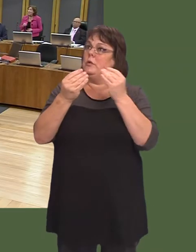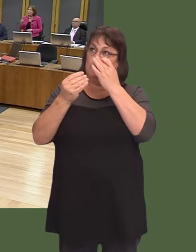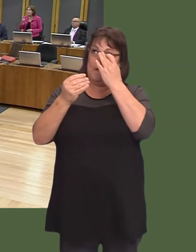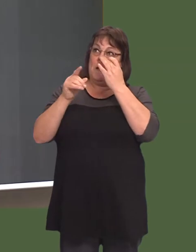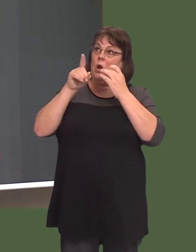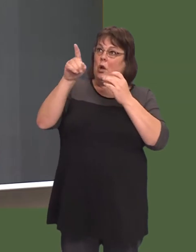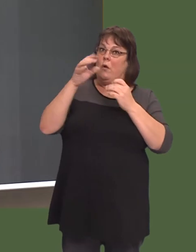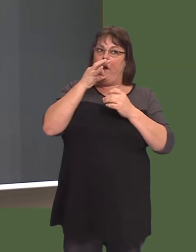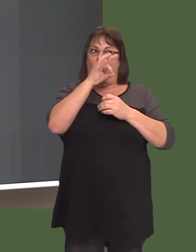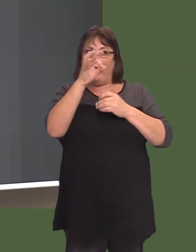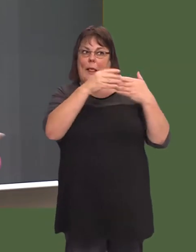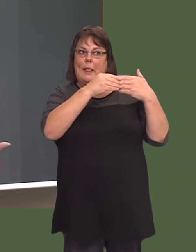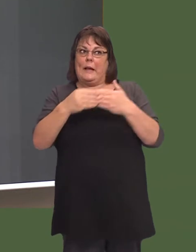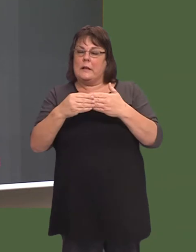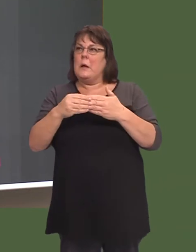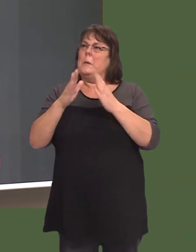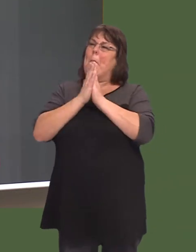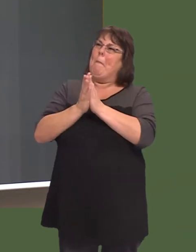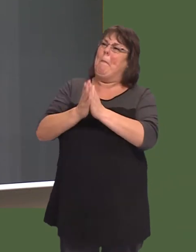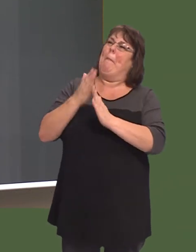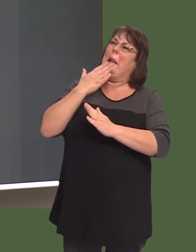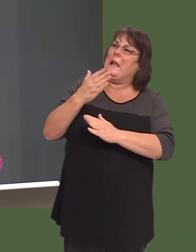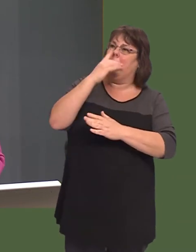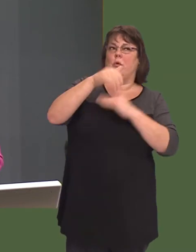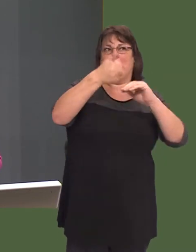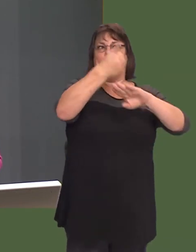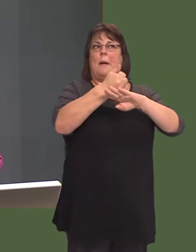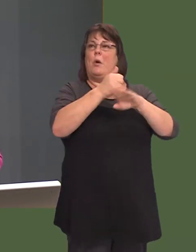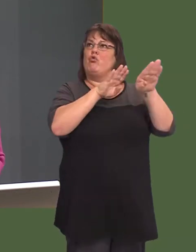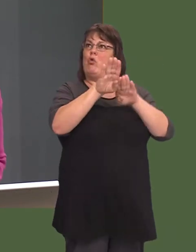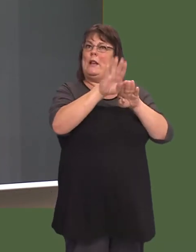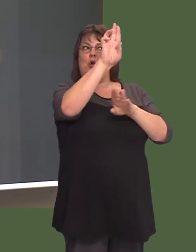Youíre the one who has the levers to do this; please, can we have a training school in Bangor?